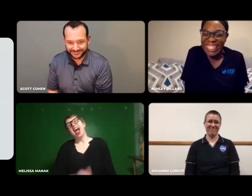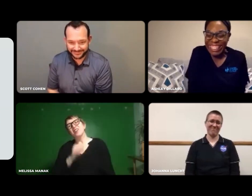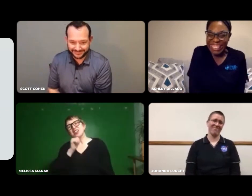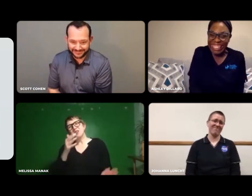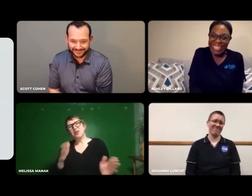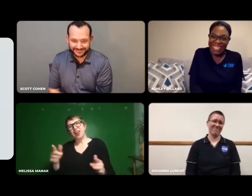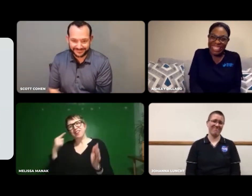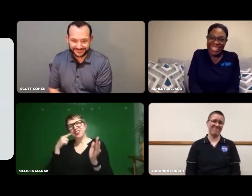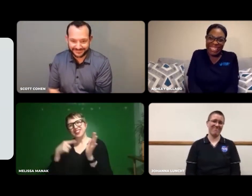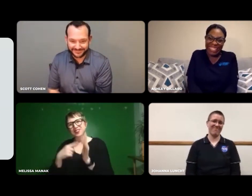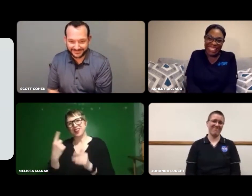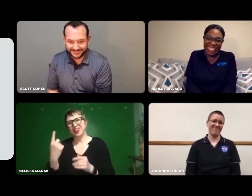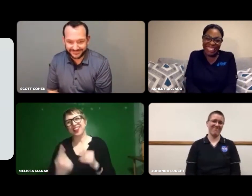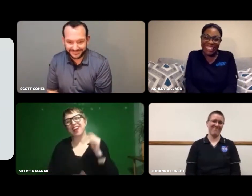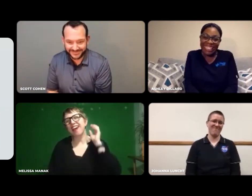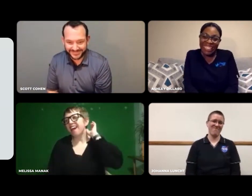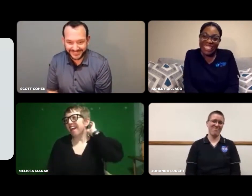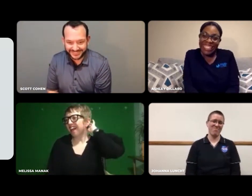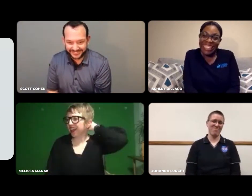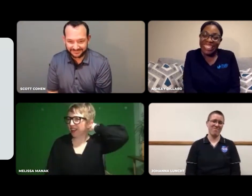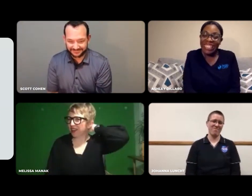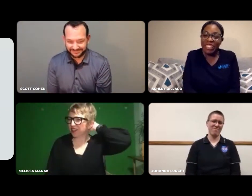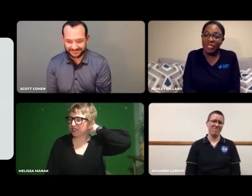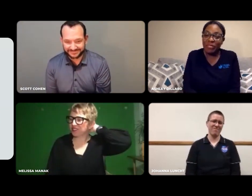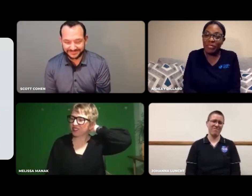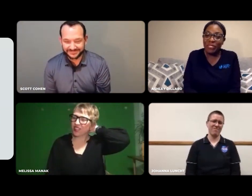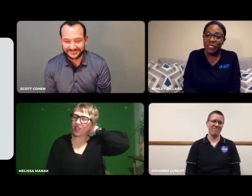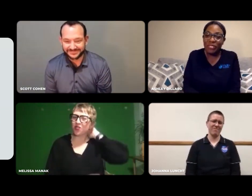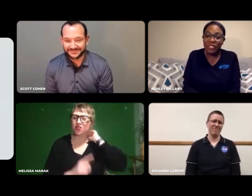I wasn't prepared for this question.